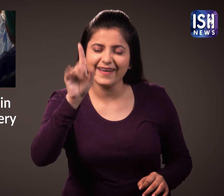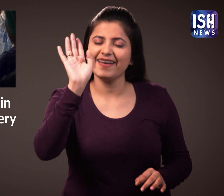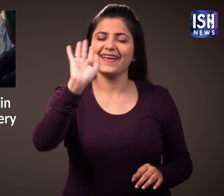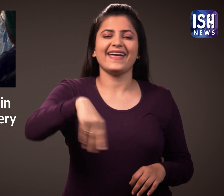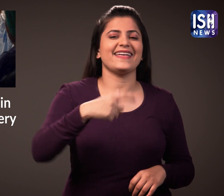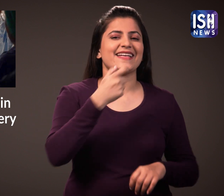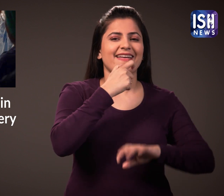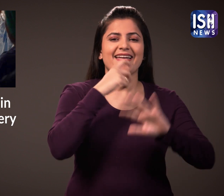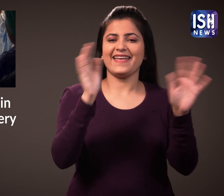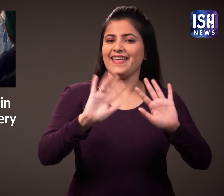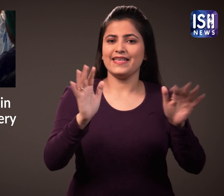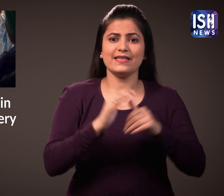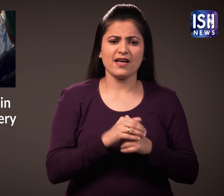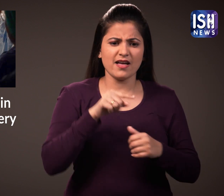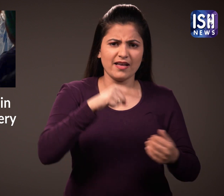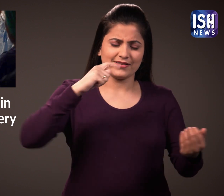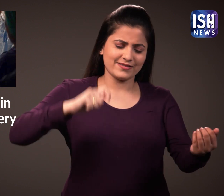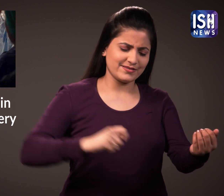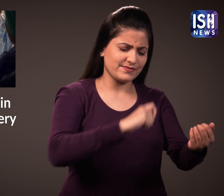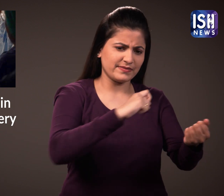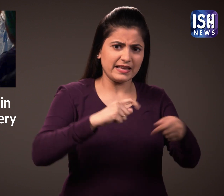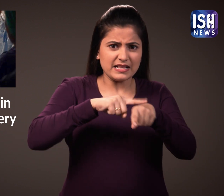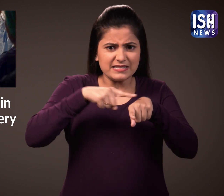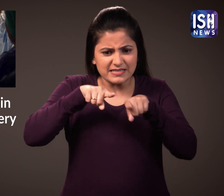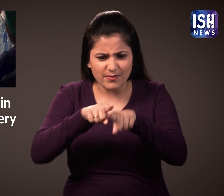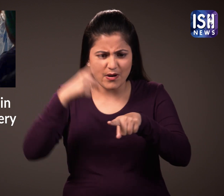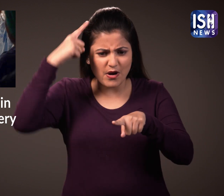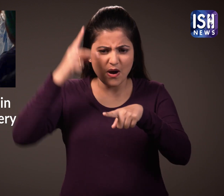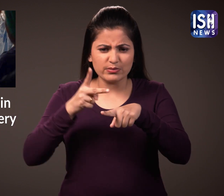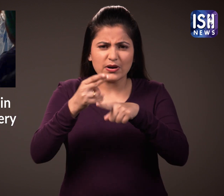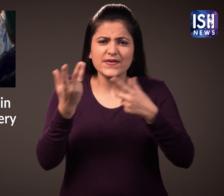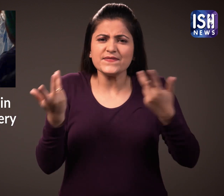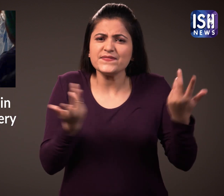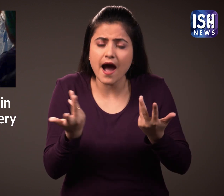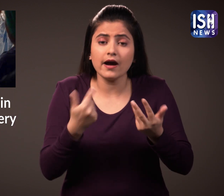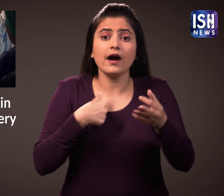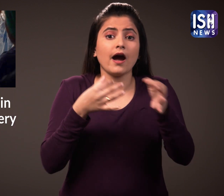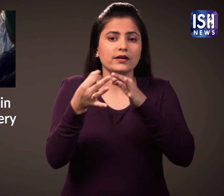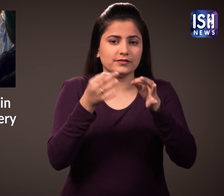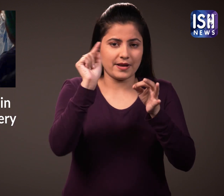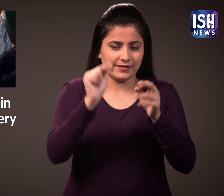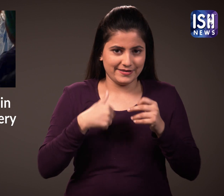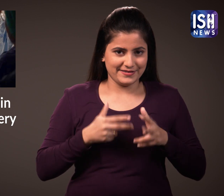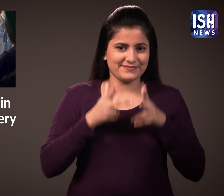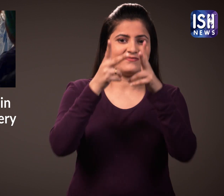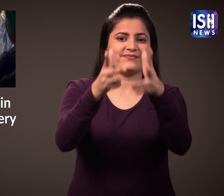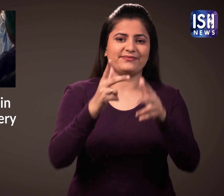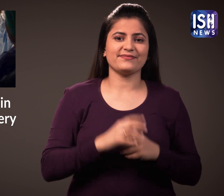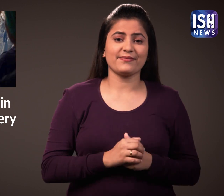No I am joking. Let me tell you why she was playing the violin during the surgery.